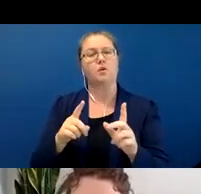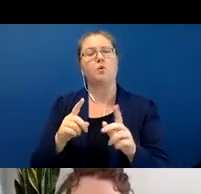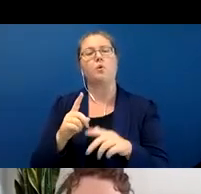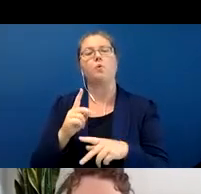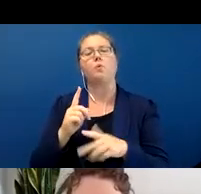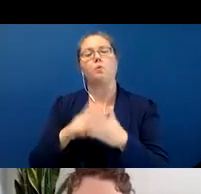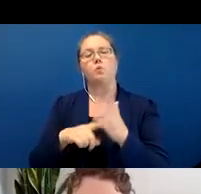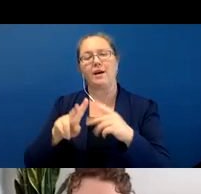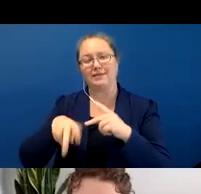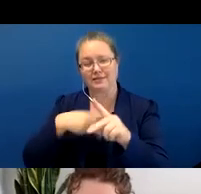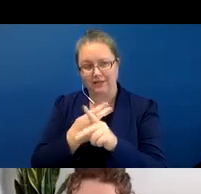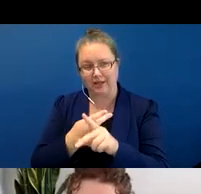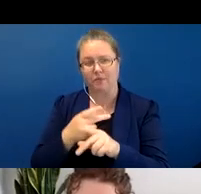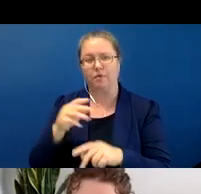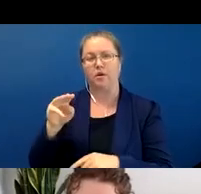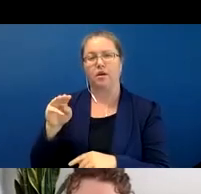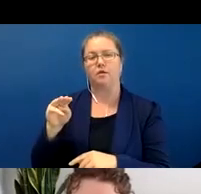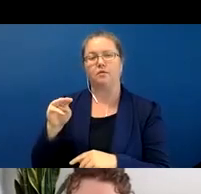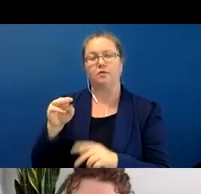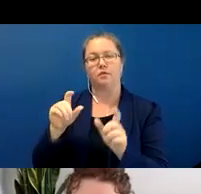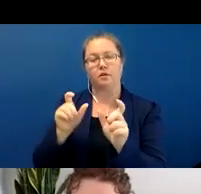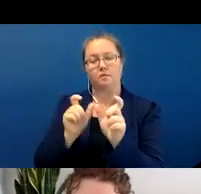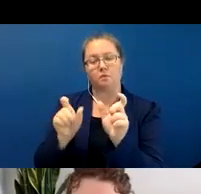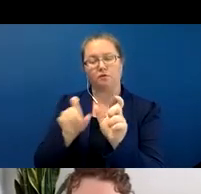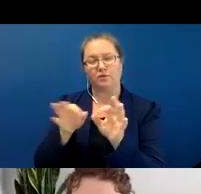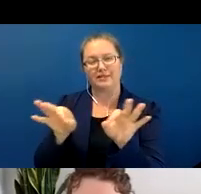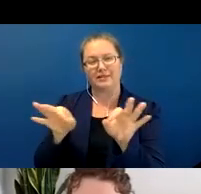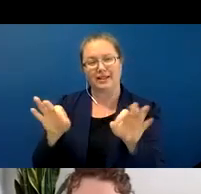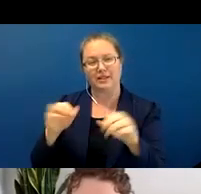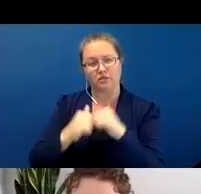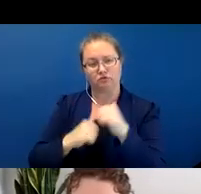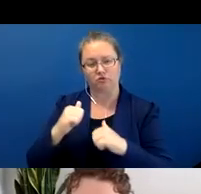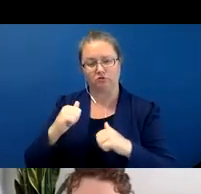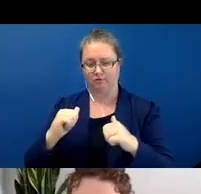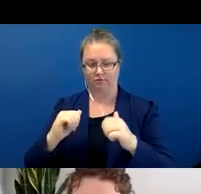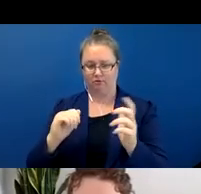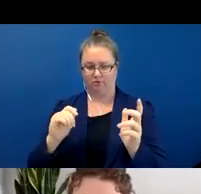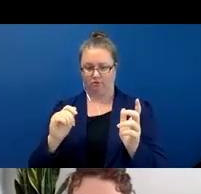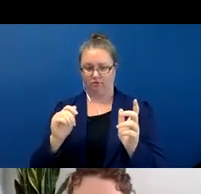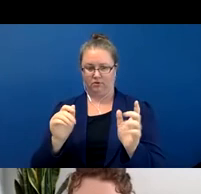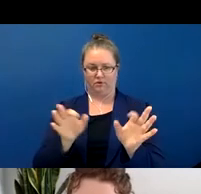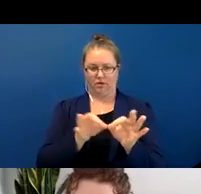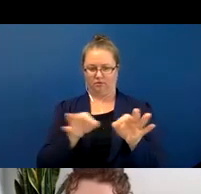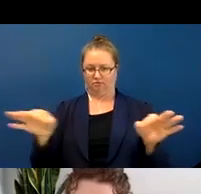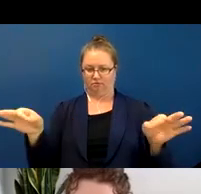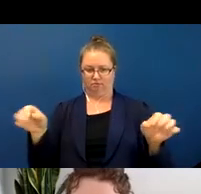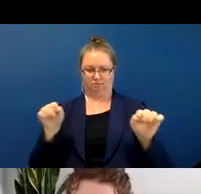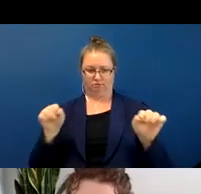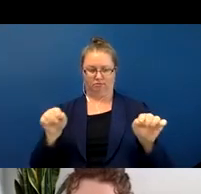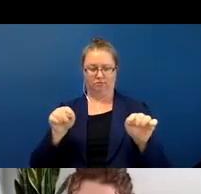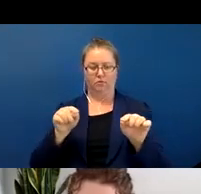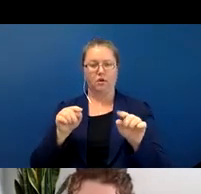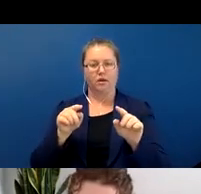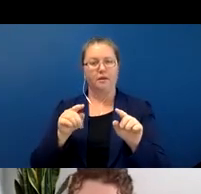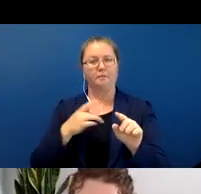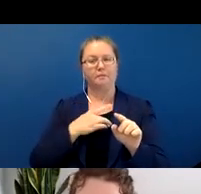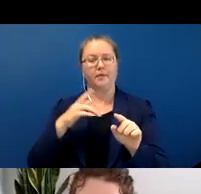are these occurring in, right, so what types of verbal constructions take classifiers?